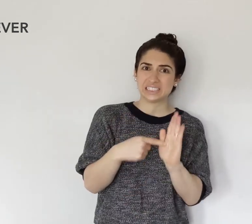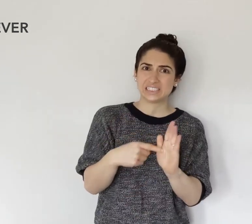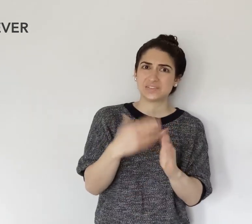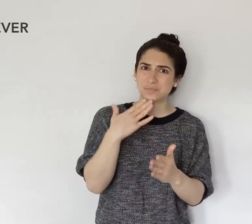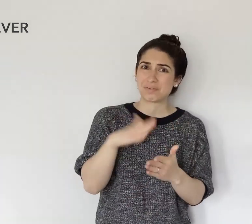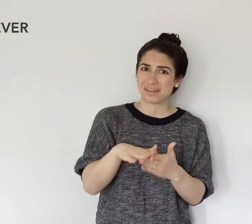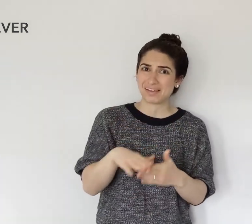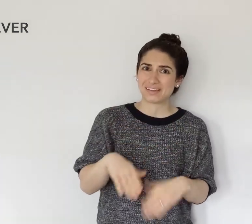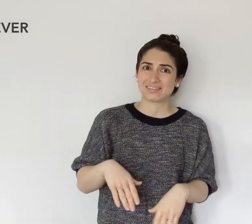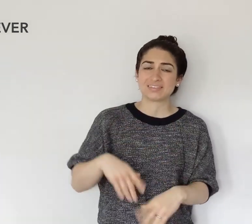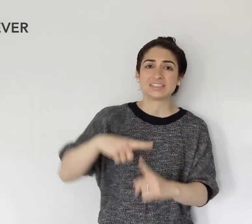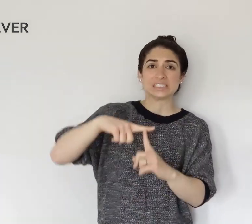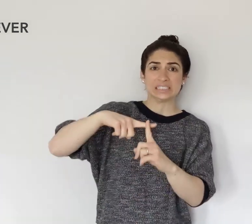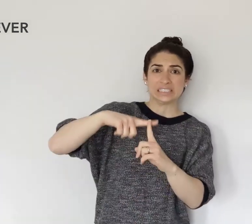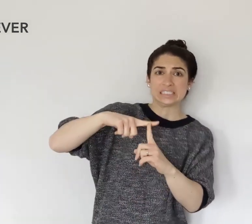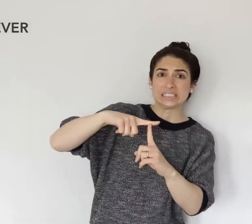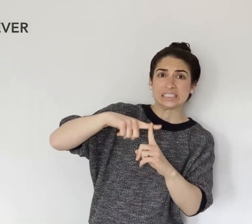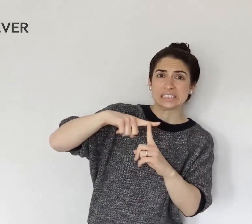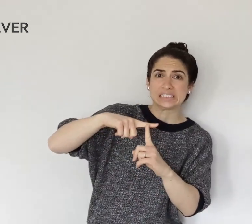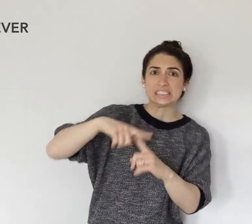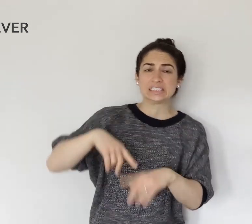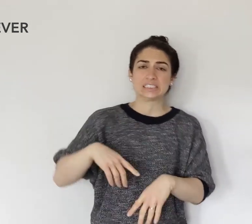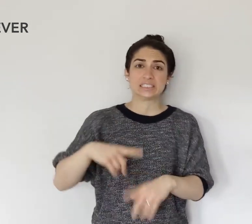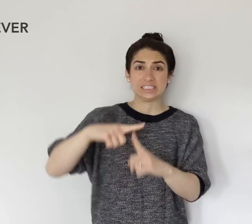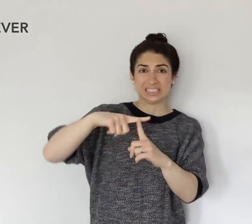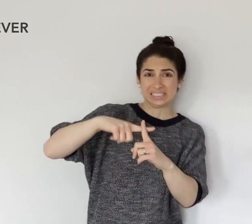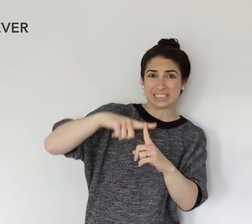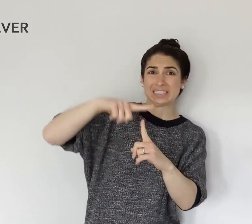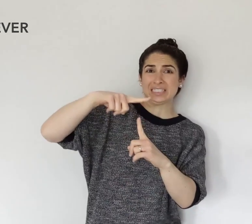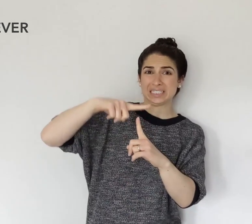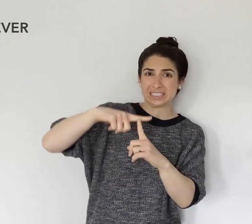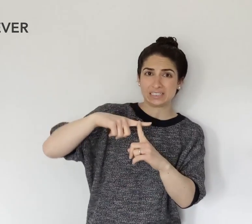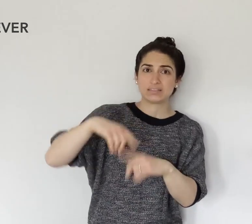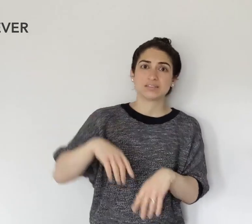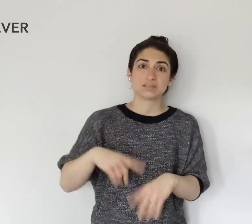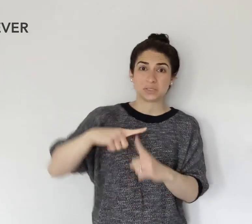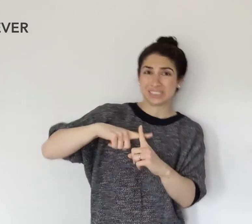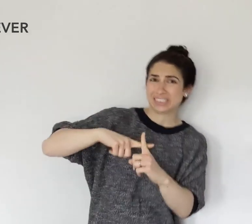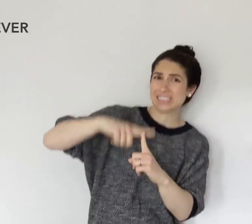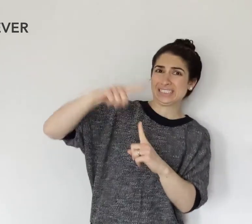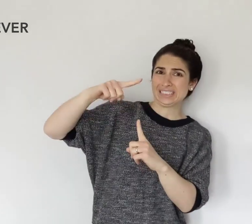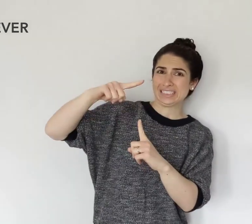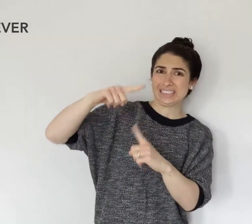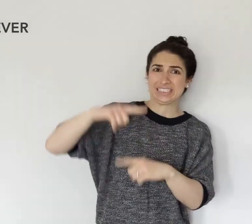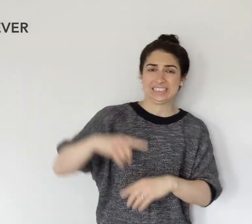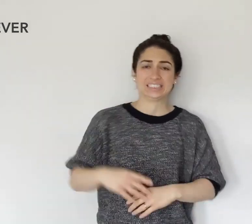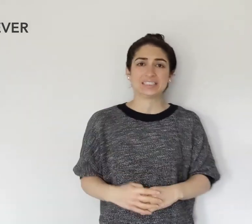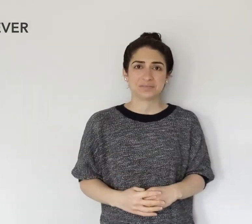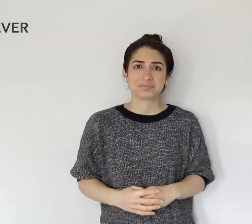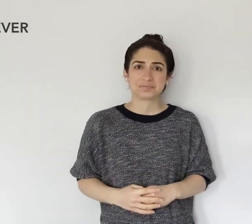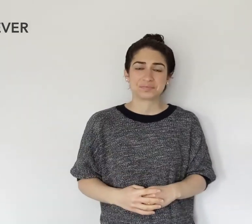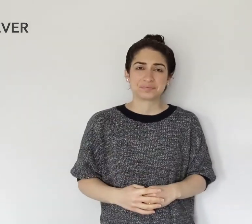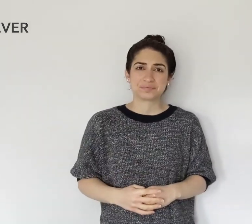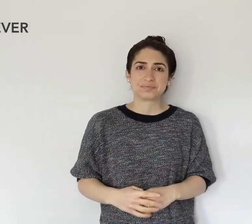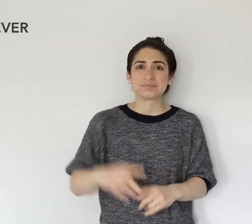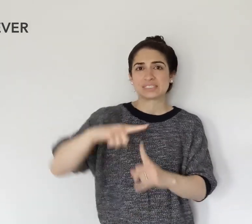And your facial expression can show if it's bad -- the temperature has gone way up.